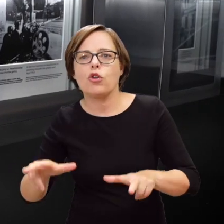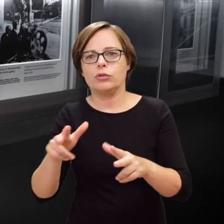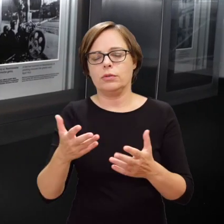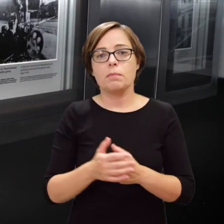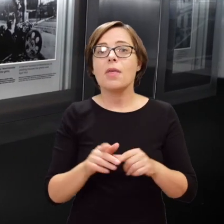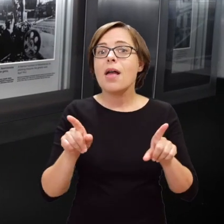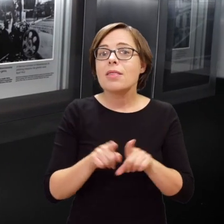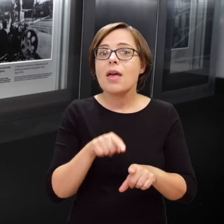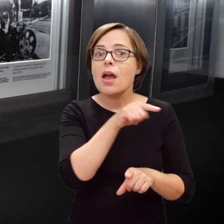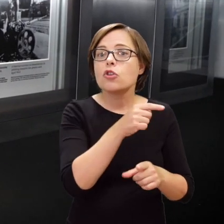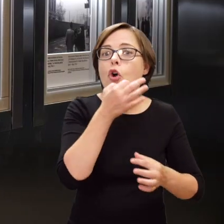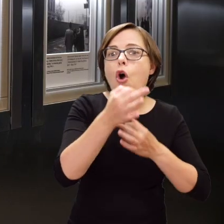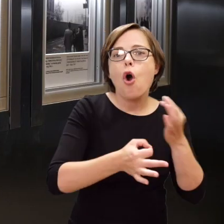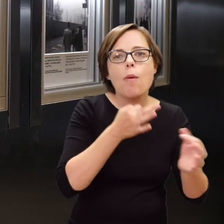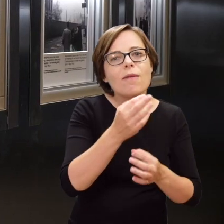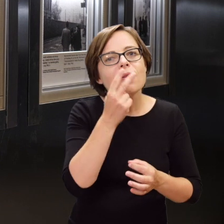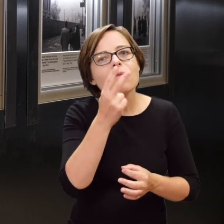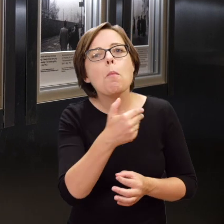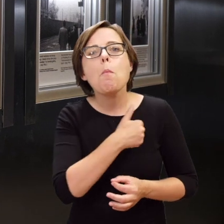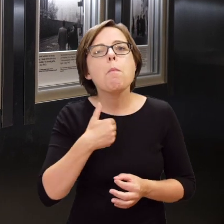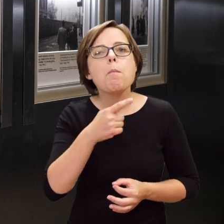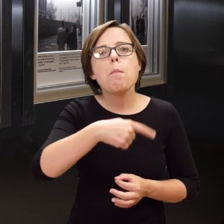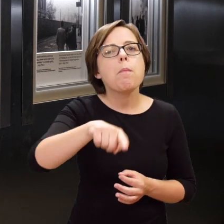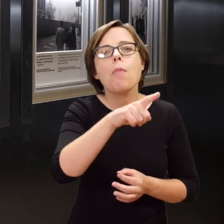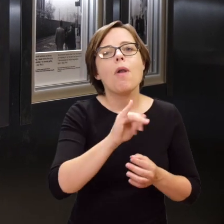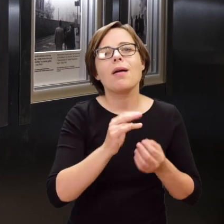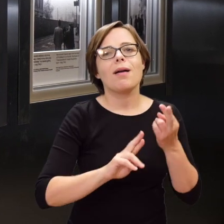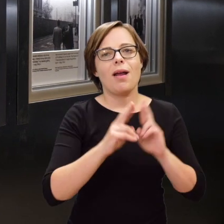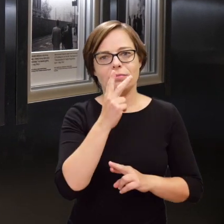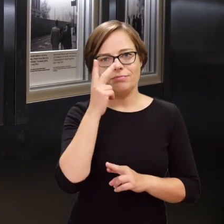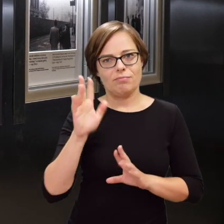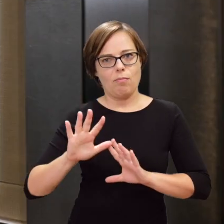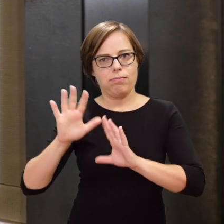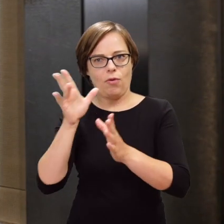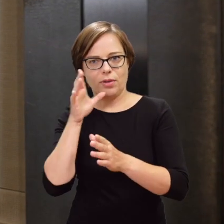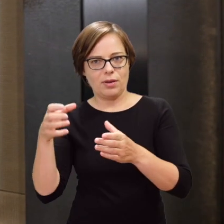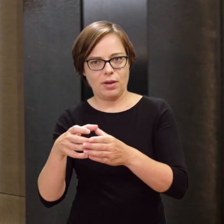They also talk about Polish reactions to the Uprising, and here we see different attitudes,